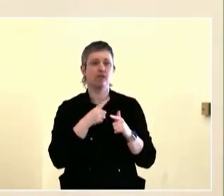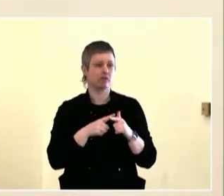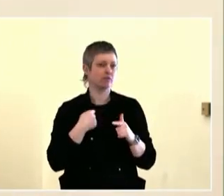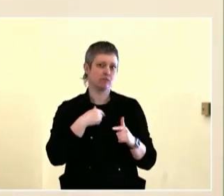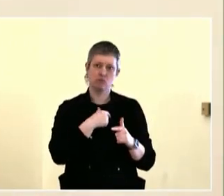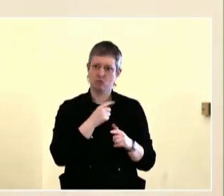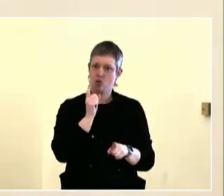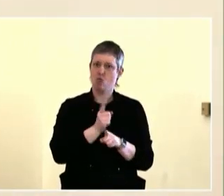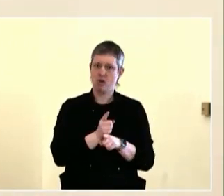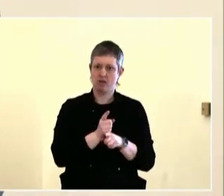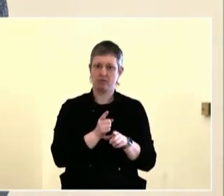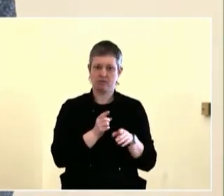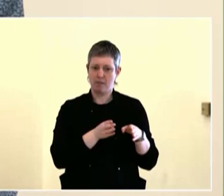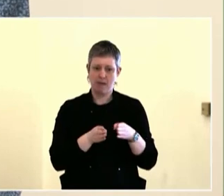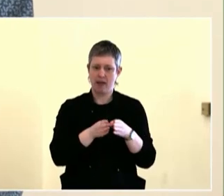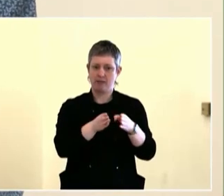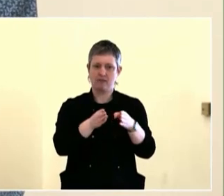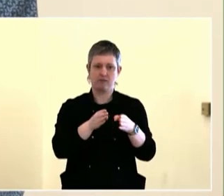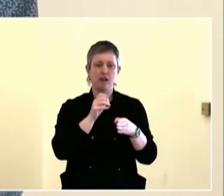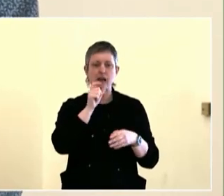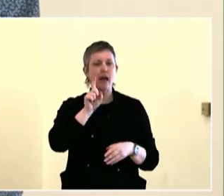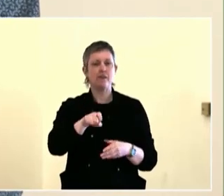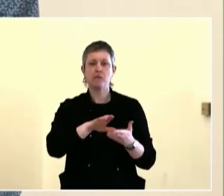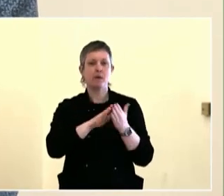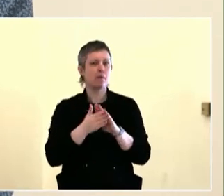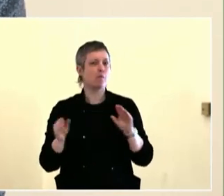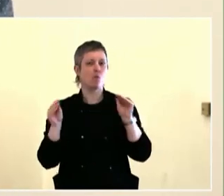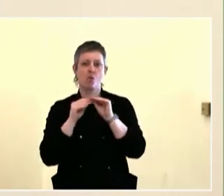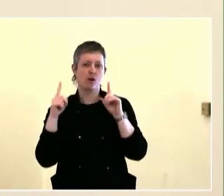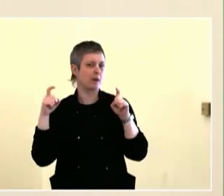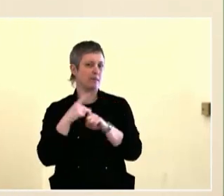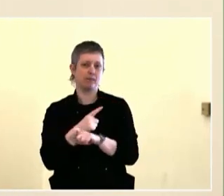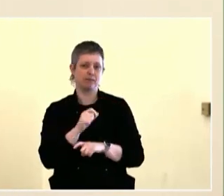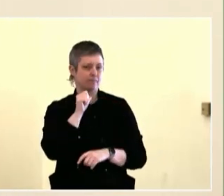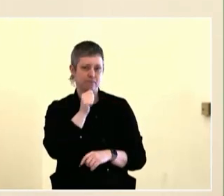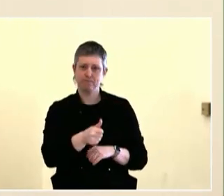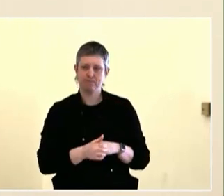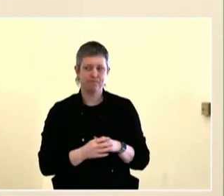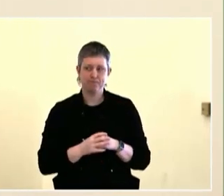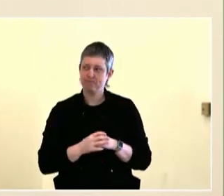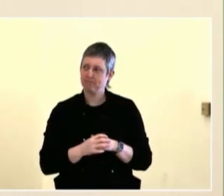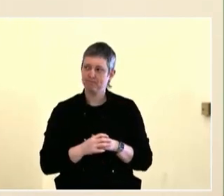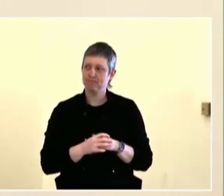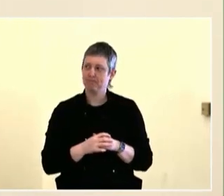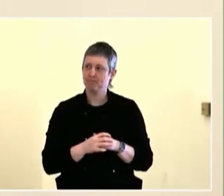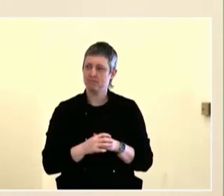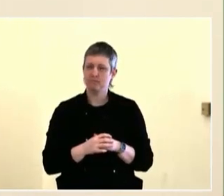the elderly, the neighborhoods, other community groups, affinity